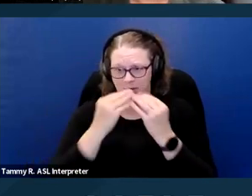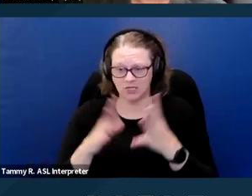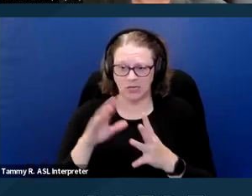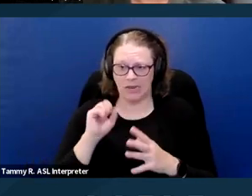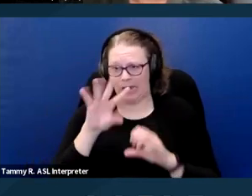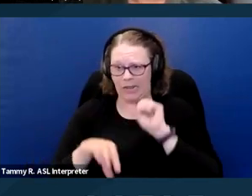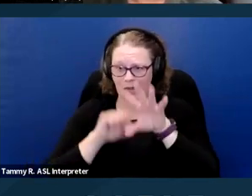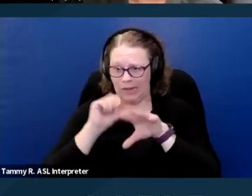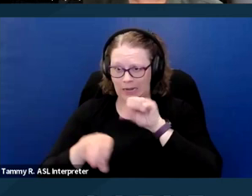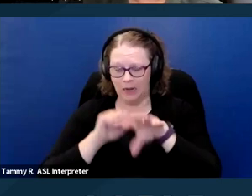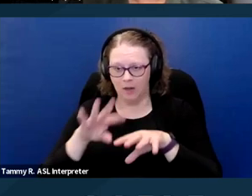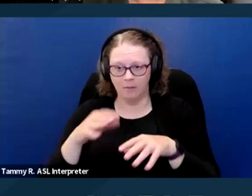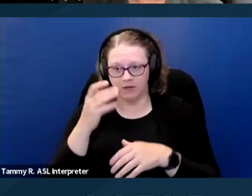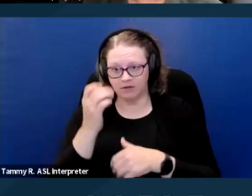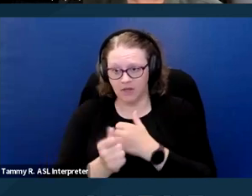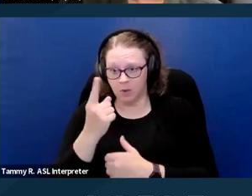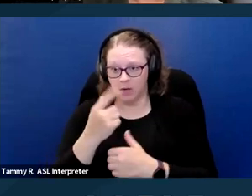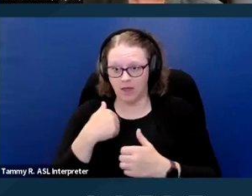but does anybody have any questions?